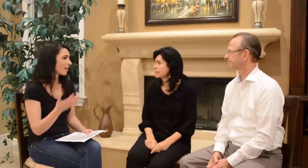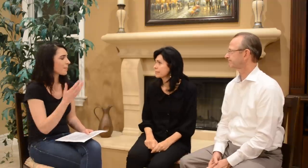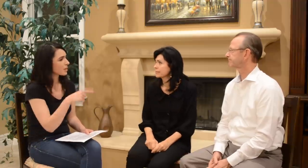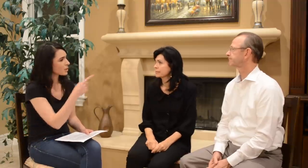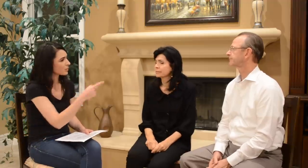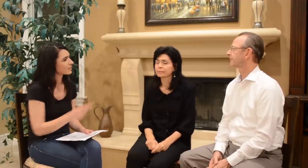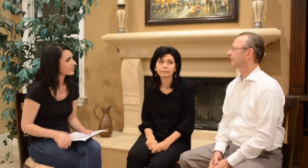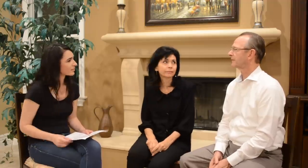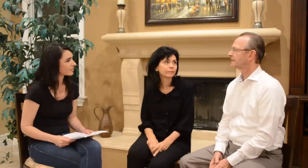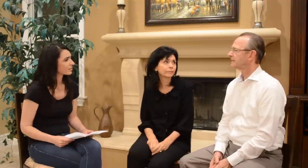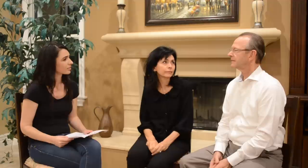What about you?